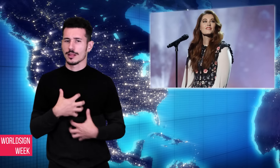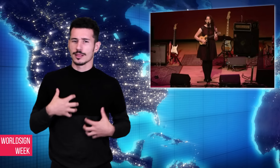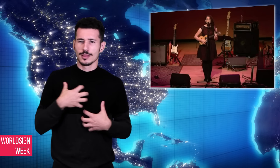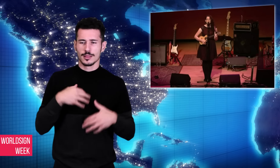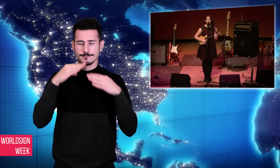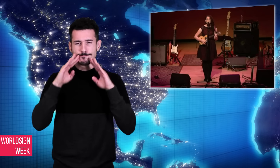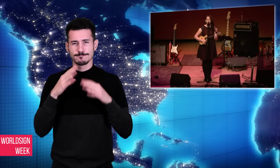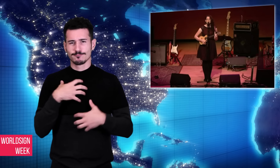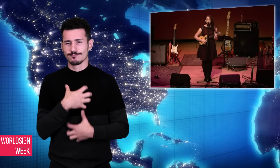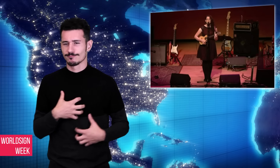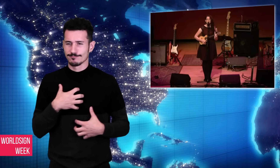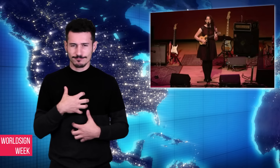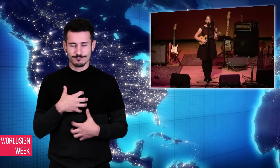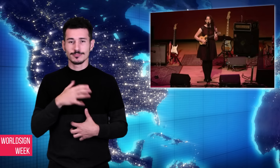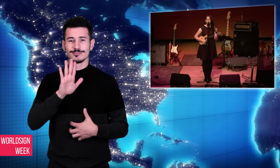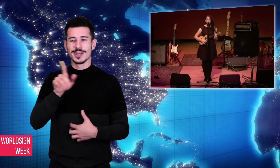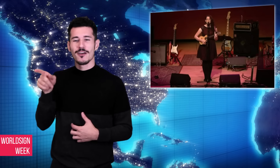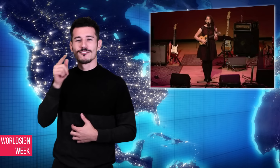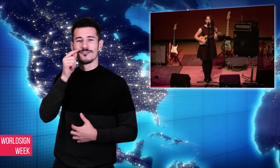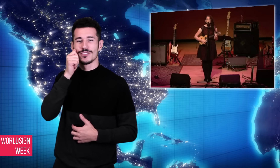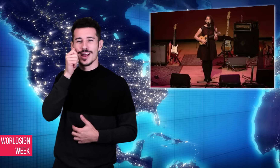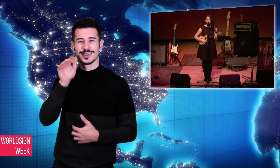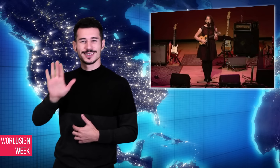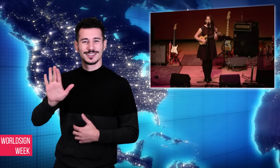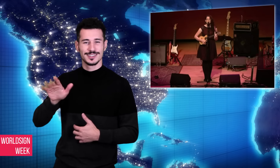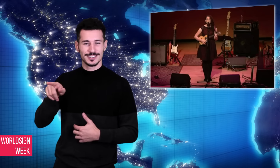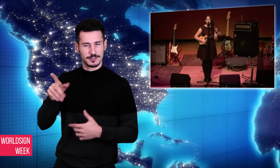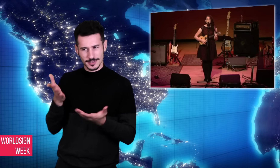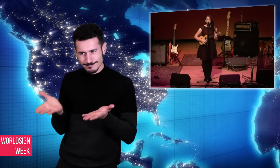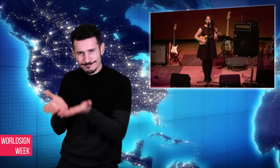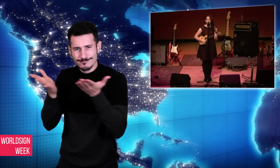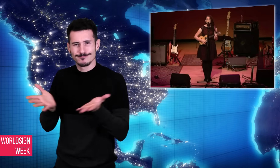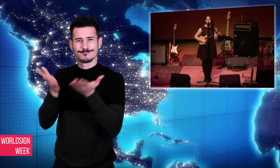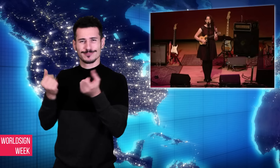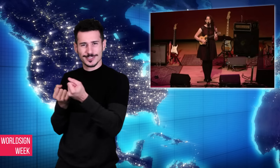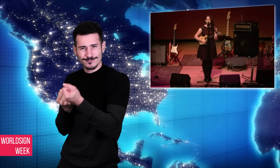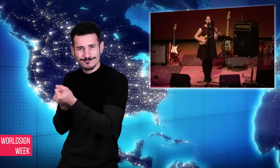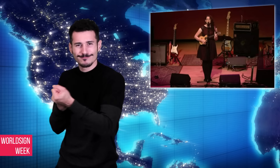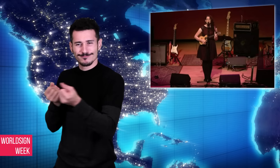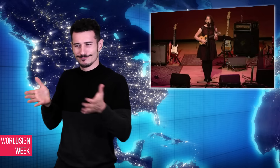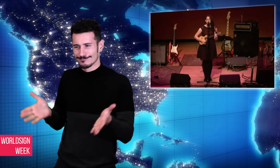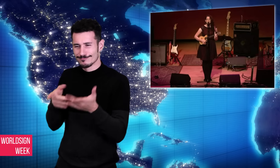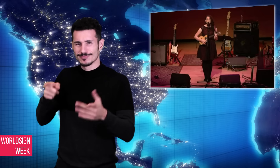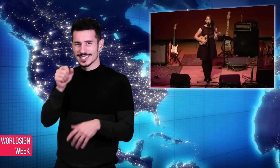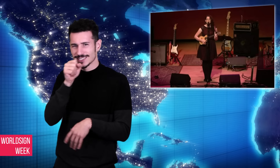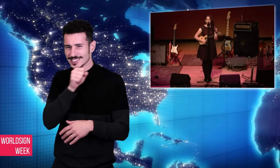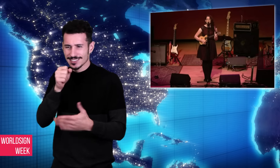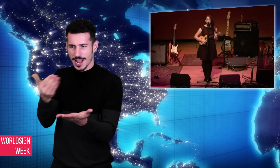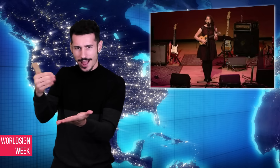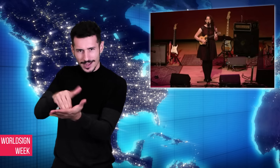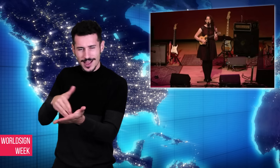again and then Harvey decided to try out for the TV show after months of